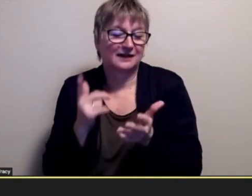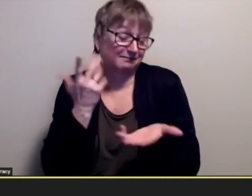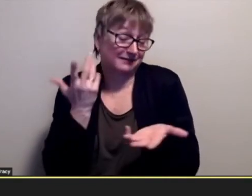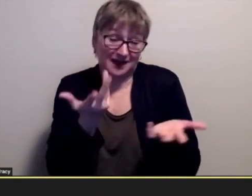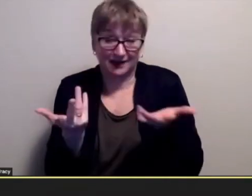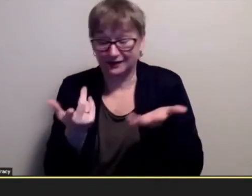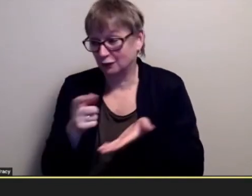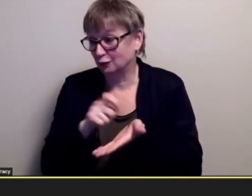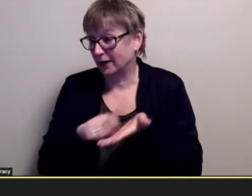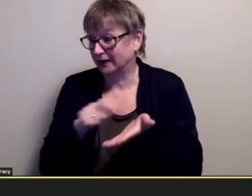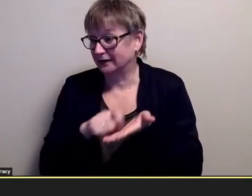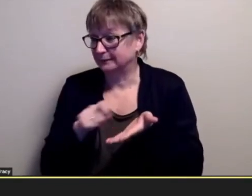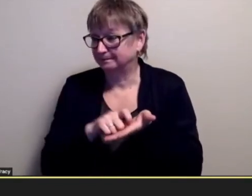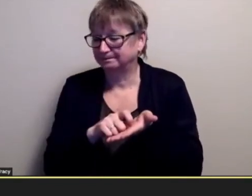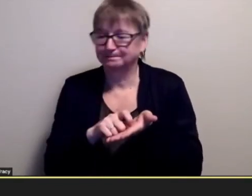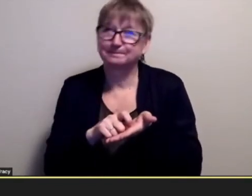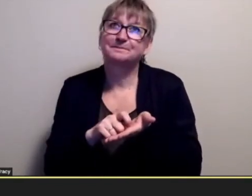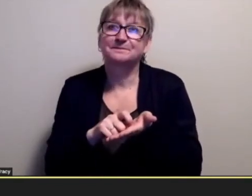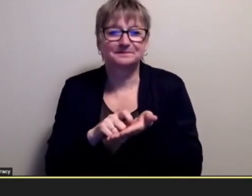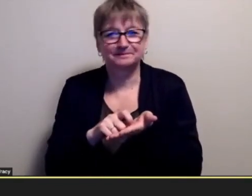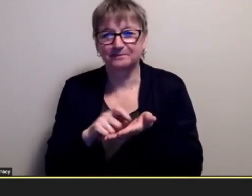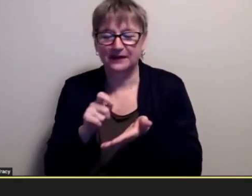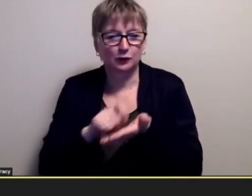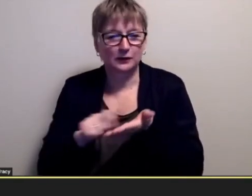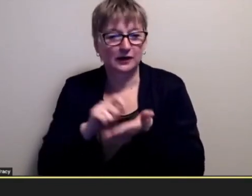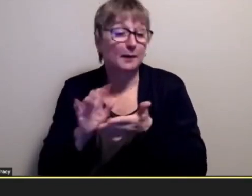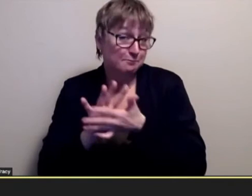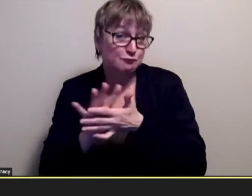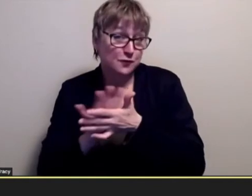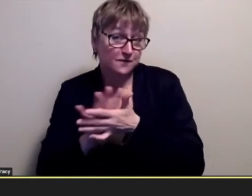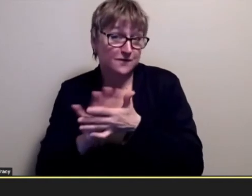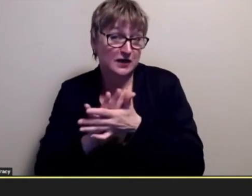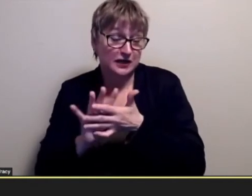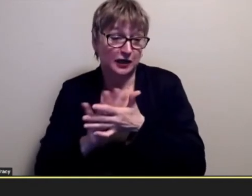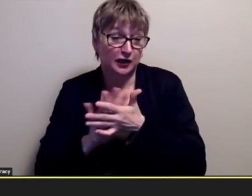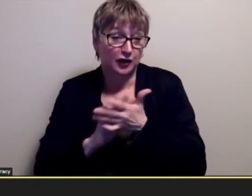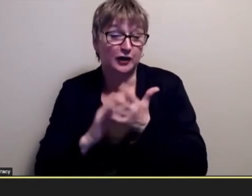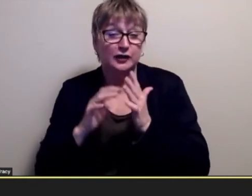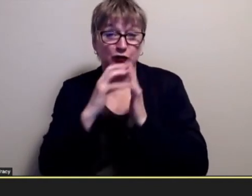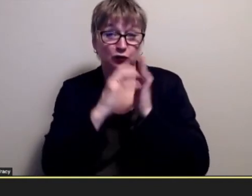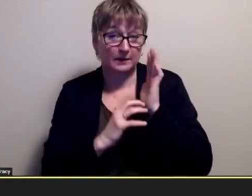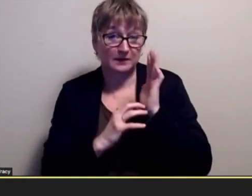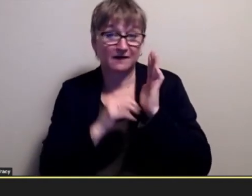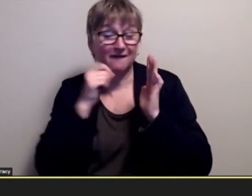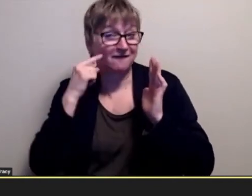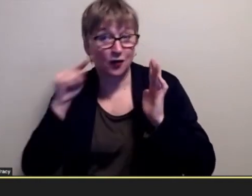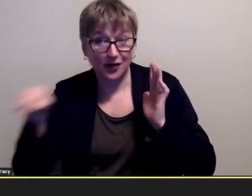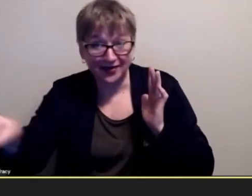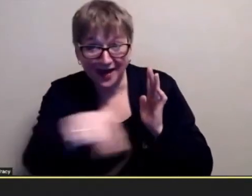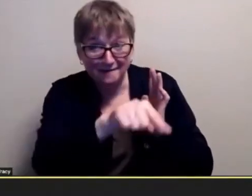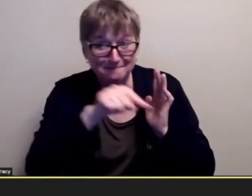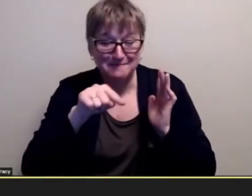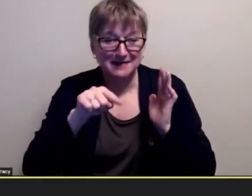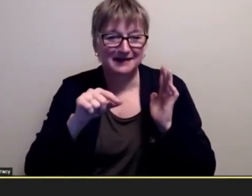uh running manuscript that's that others wanted to see likes inviting what's with spoken news